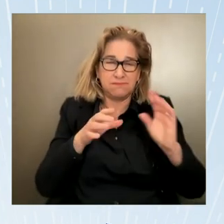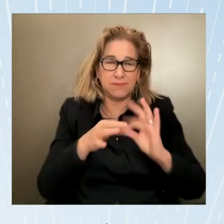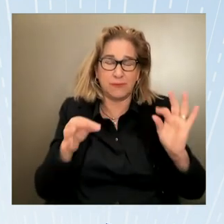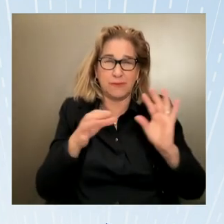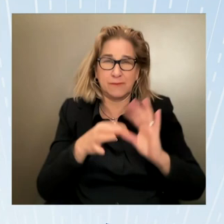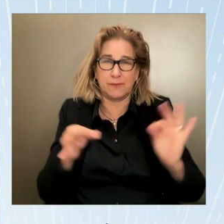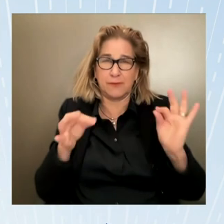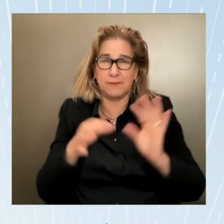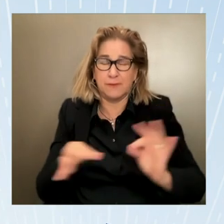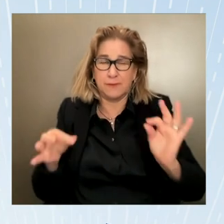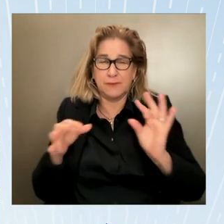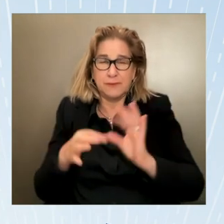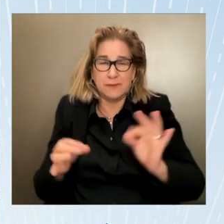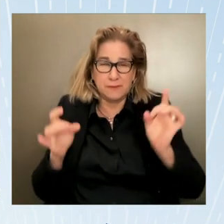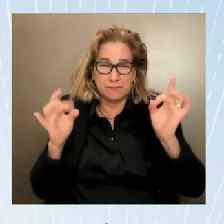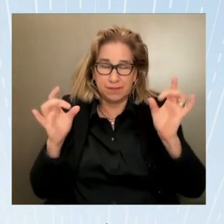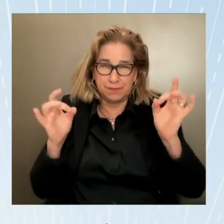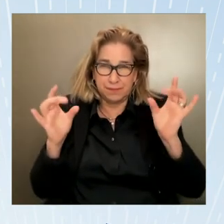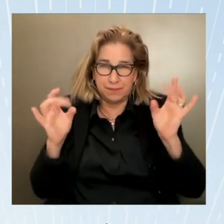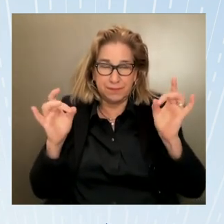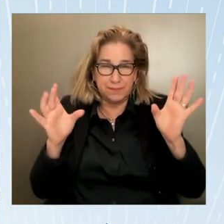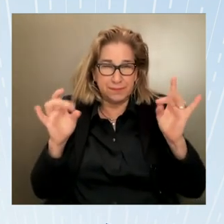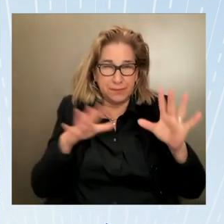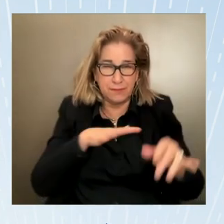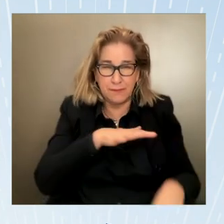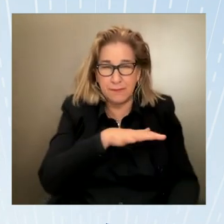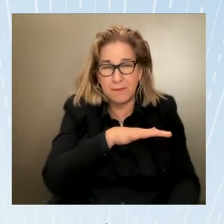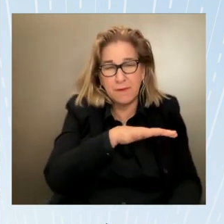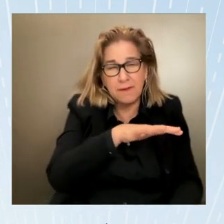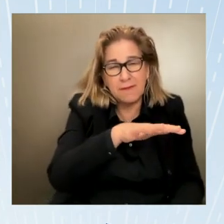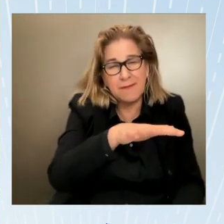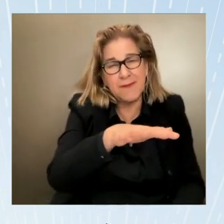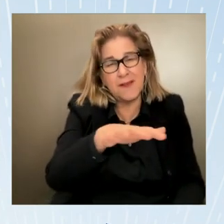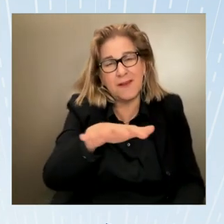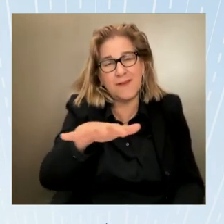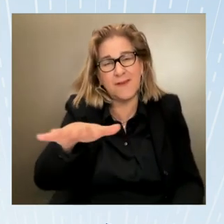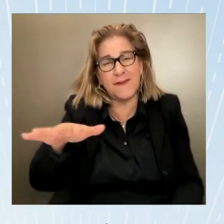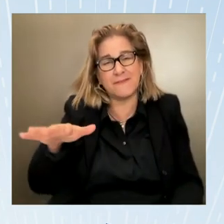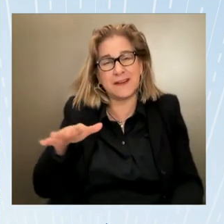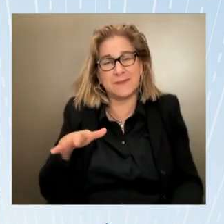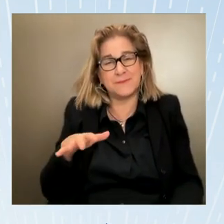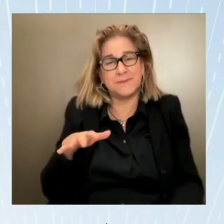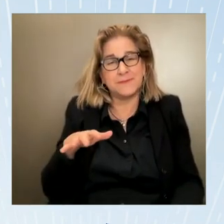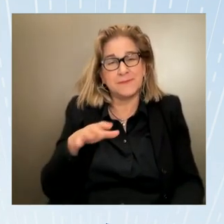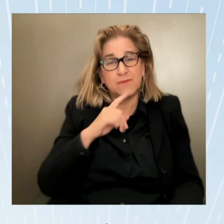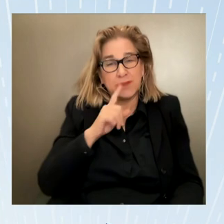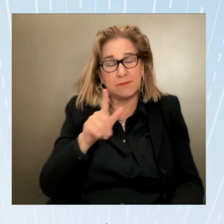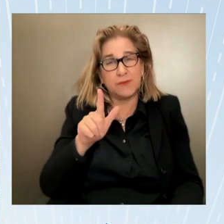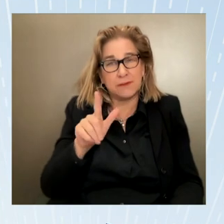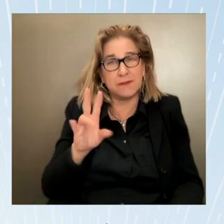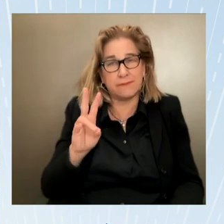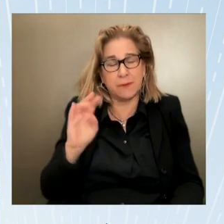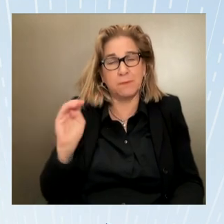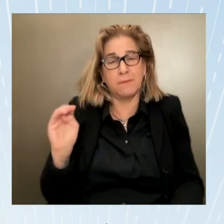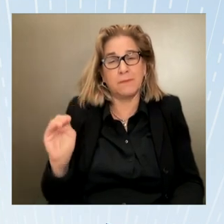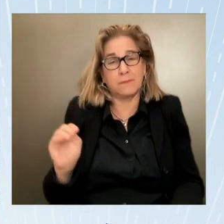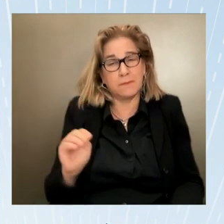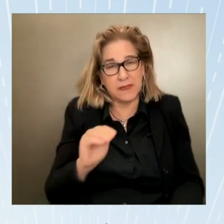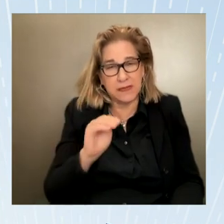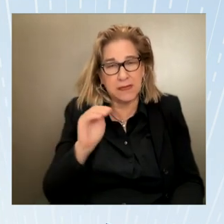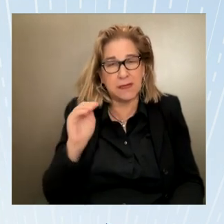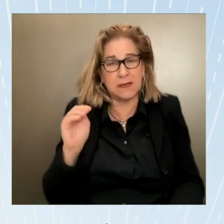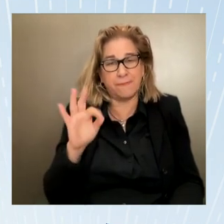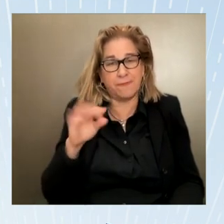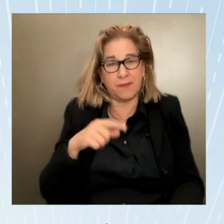it is estimated that trafficking and traffickers gain 150 billion dollars every year through crimes